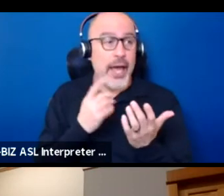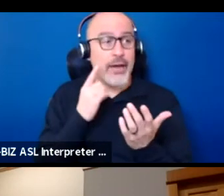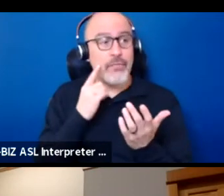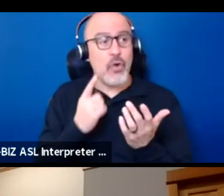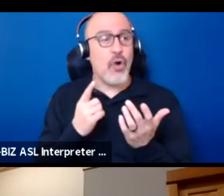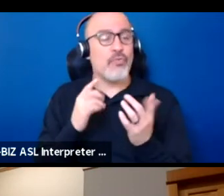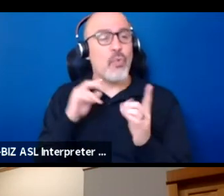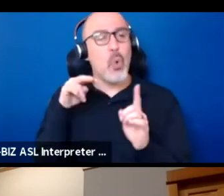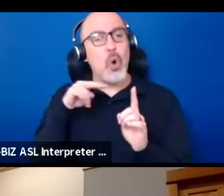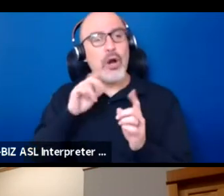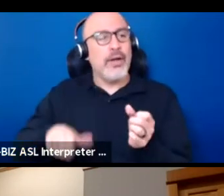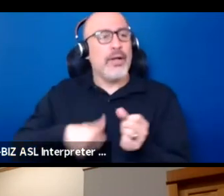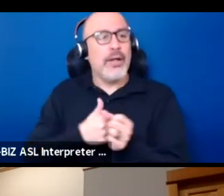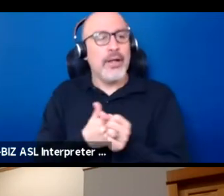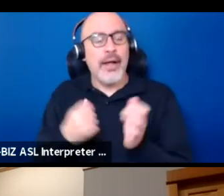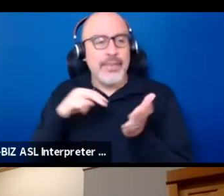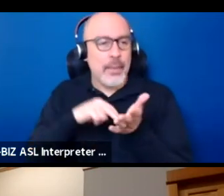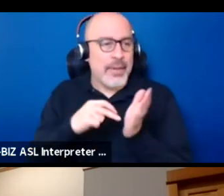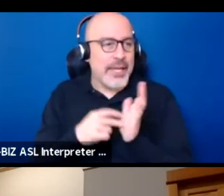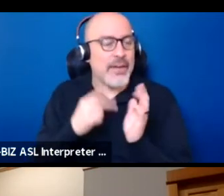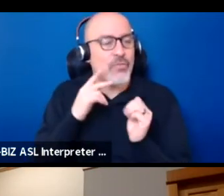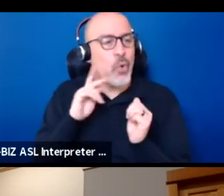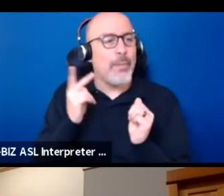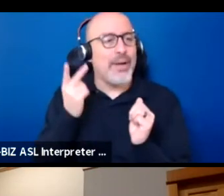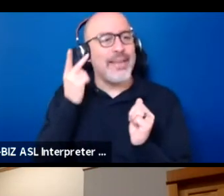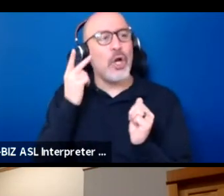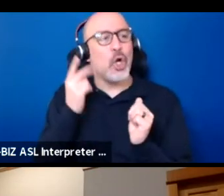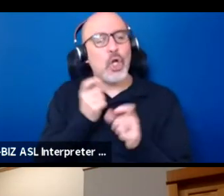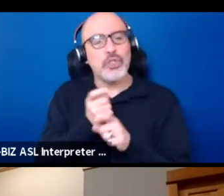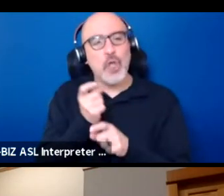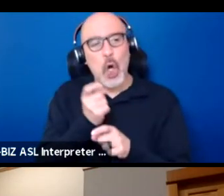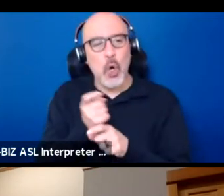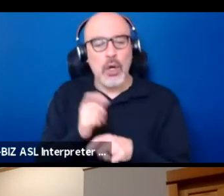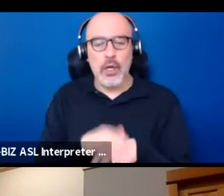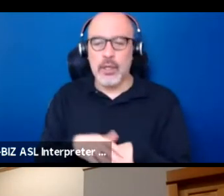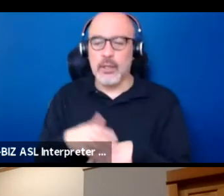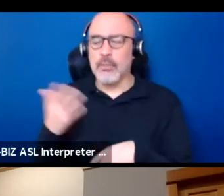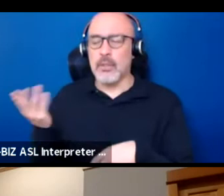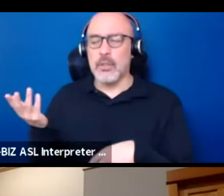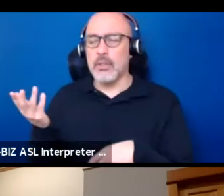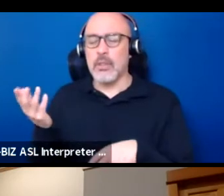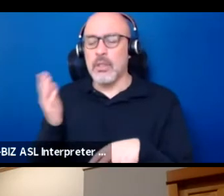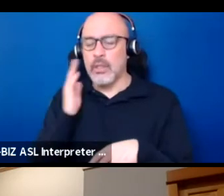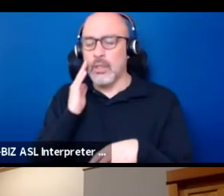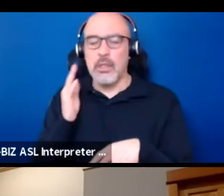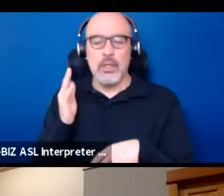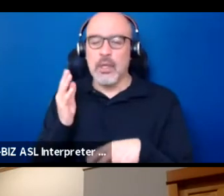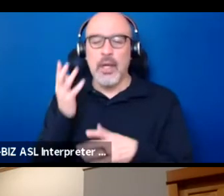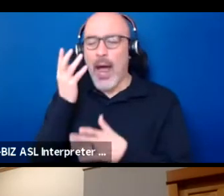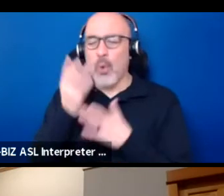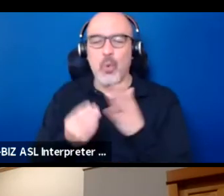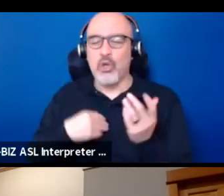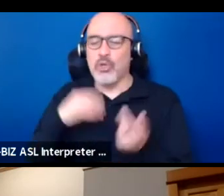behind my political joke or whatever, I'm gonna lose my fucking mind because I don't care.